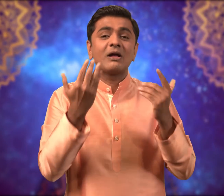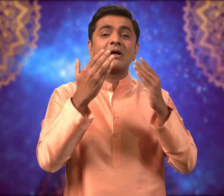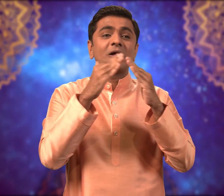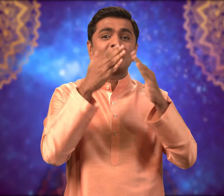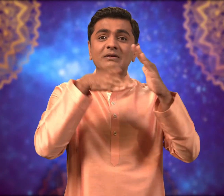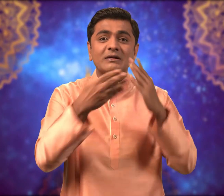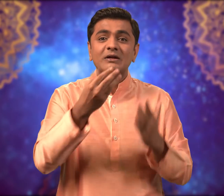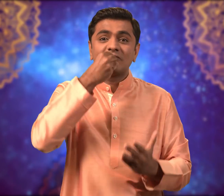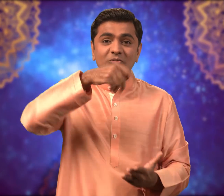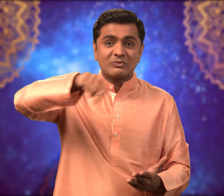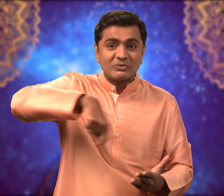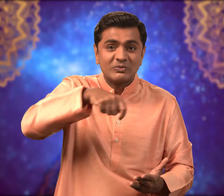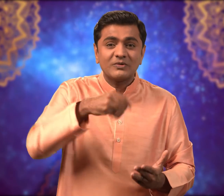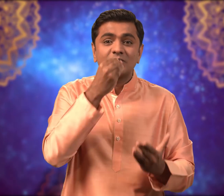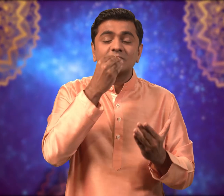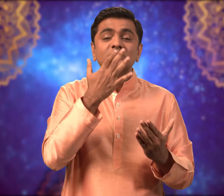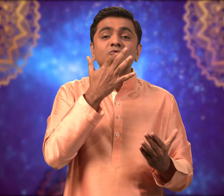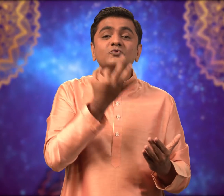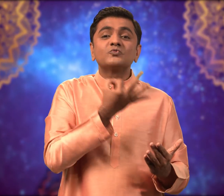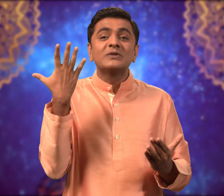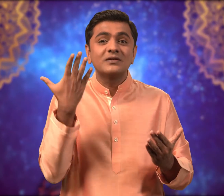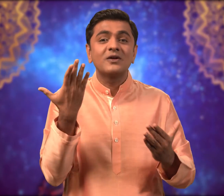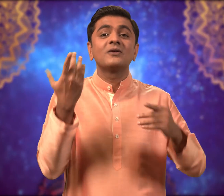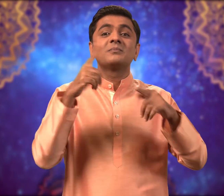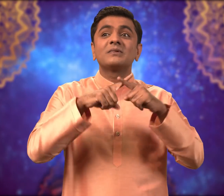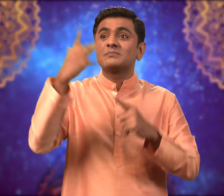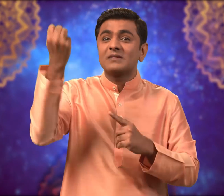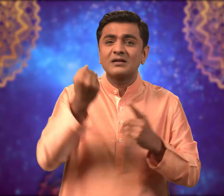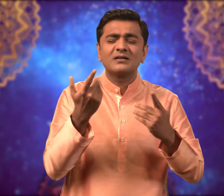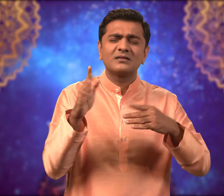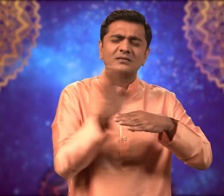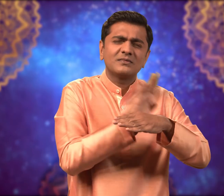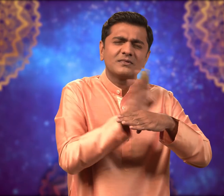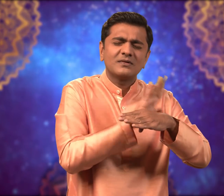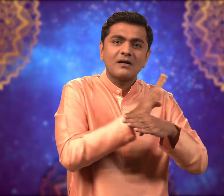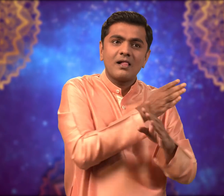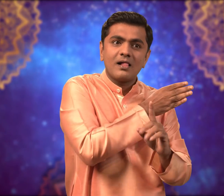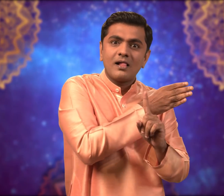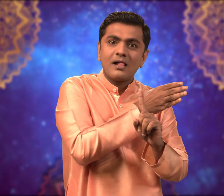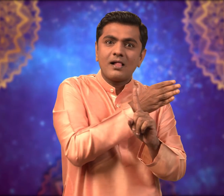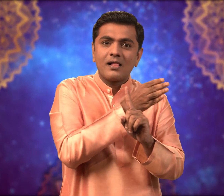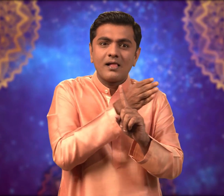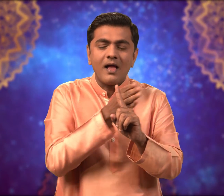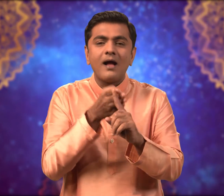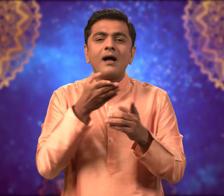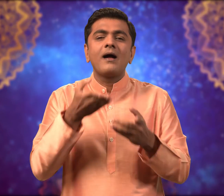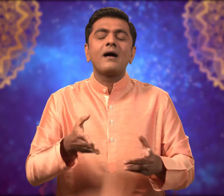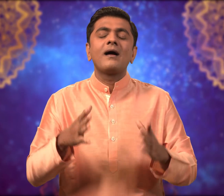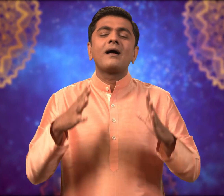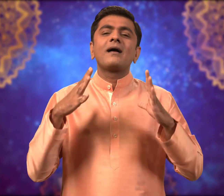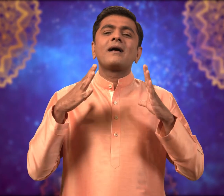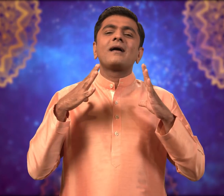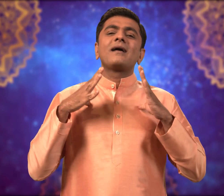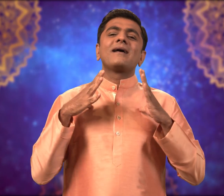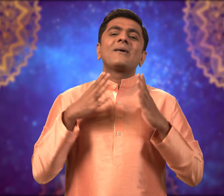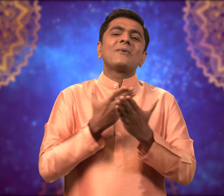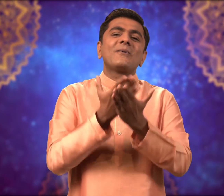making sweets, etc The week was so busy and now you can finally relax